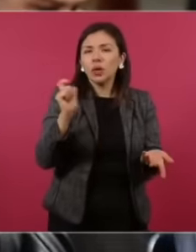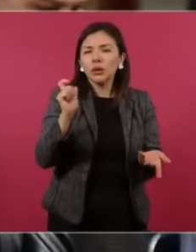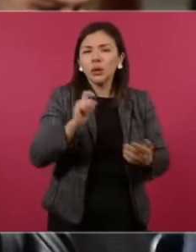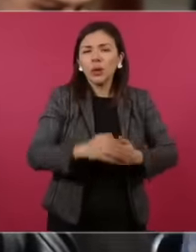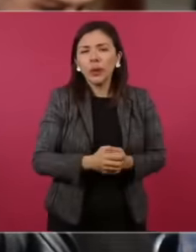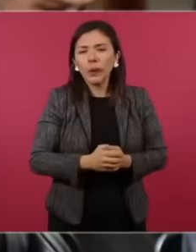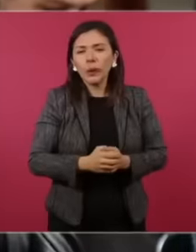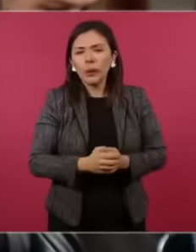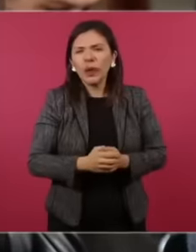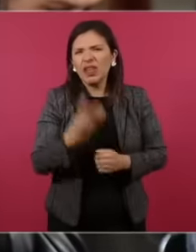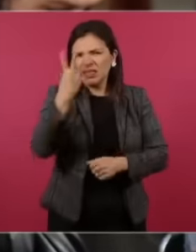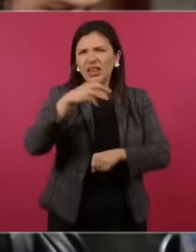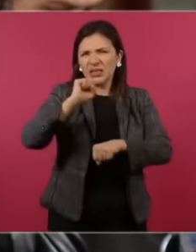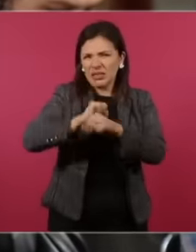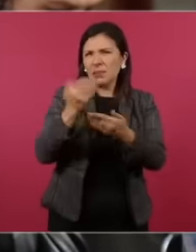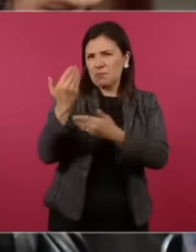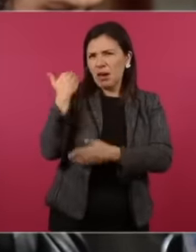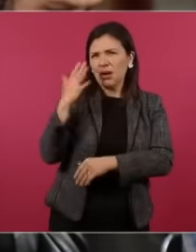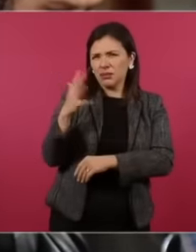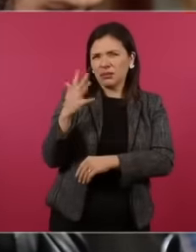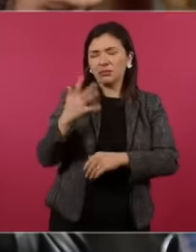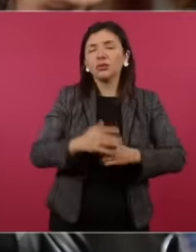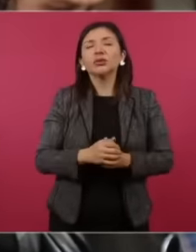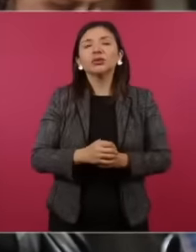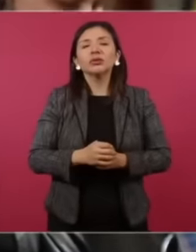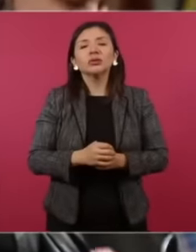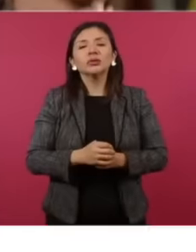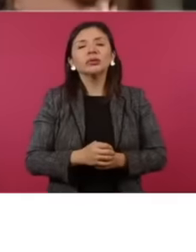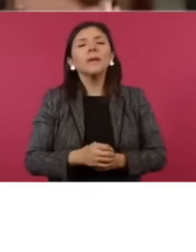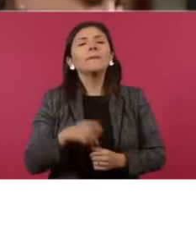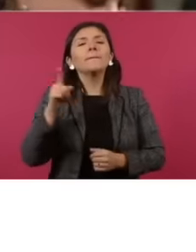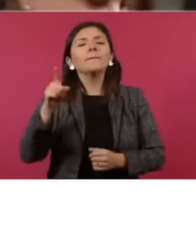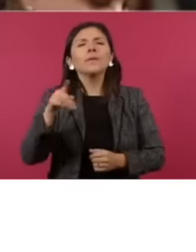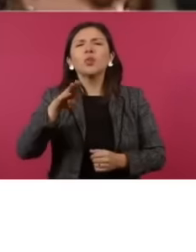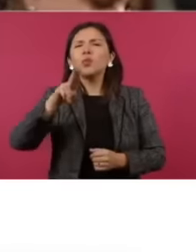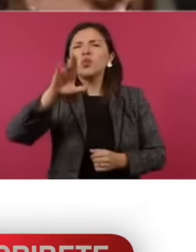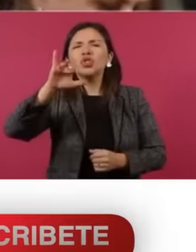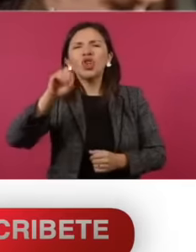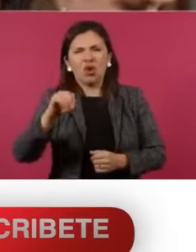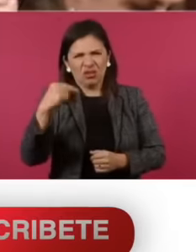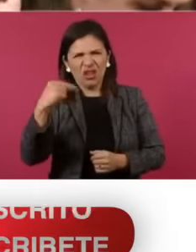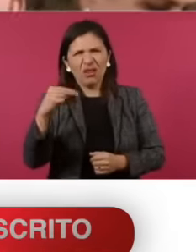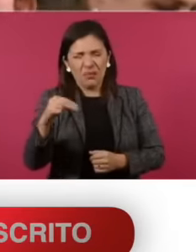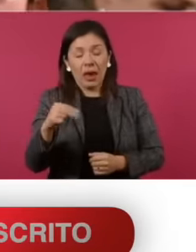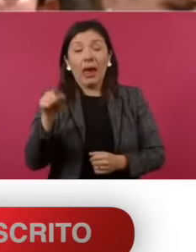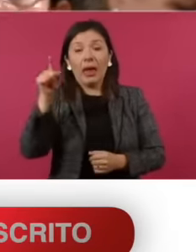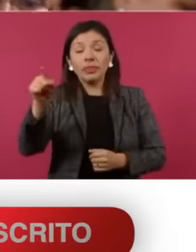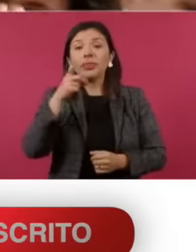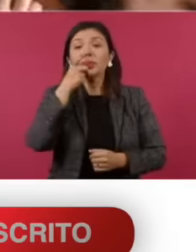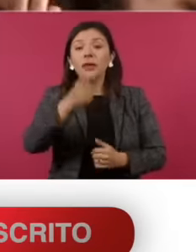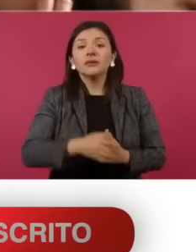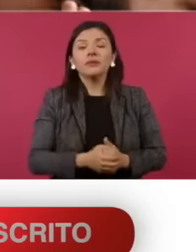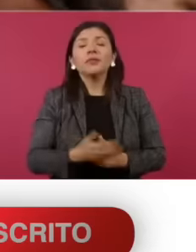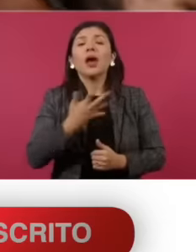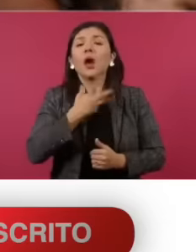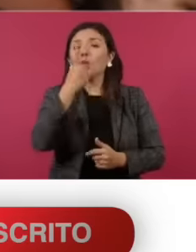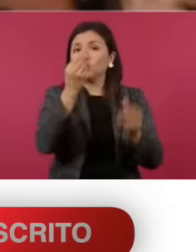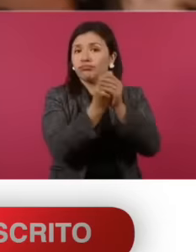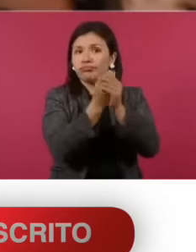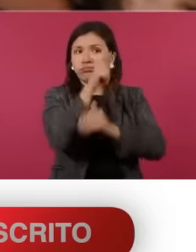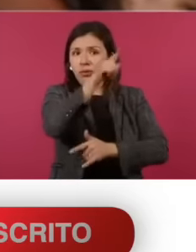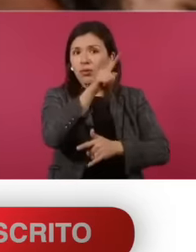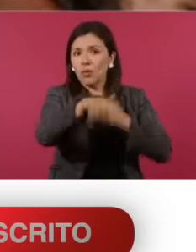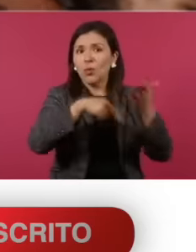TR weeks eh What's the name of bucio he said eh he mentioned a case from Veracruz of a